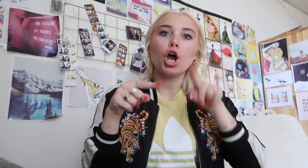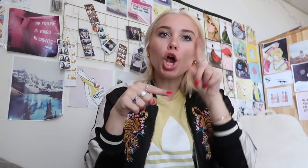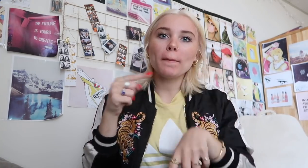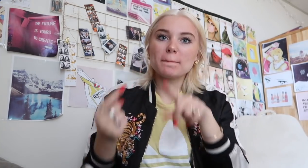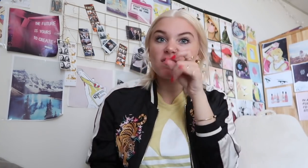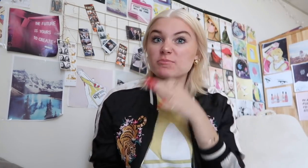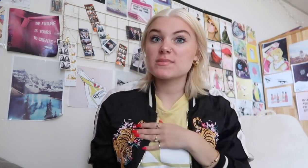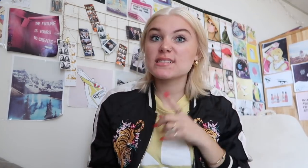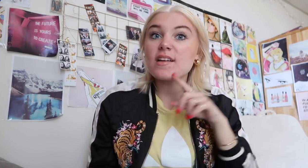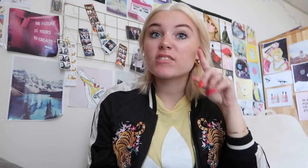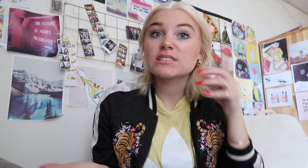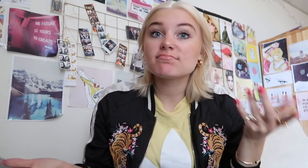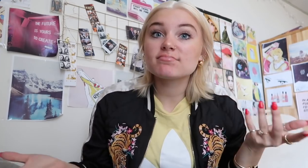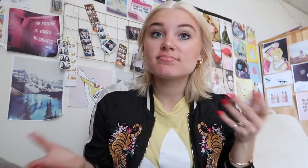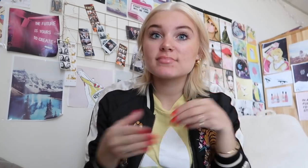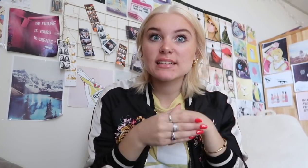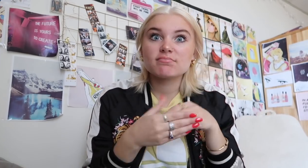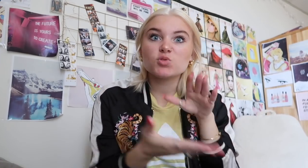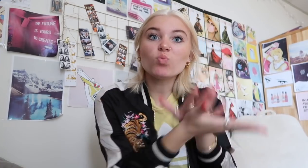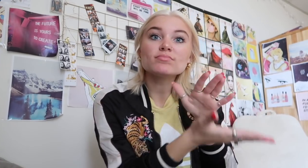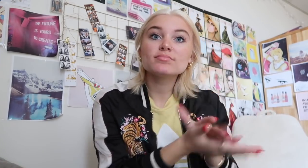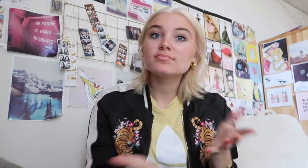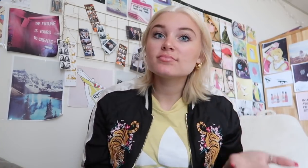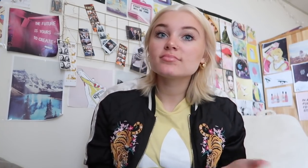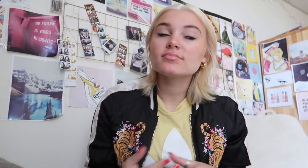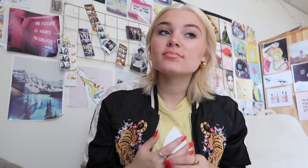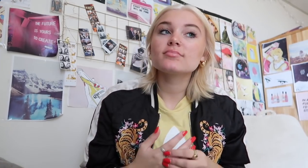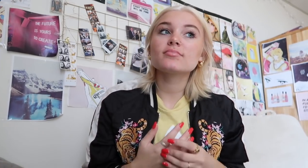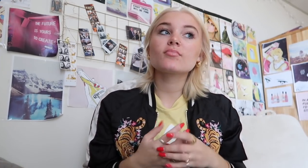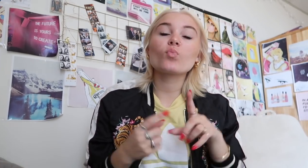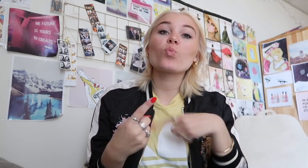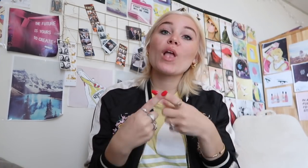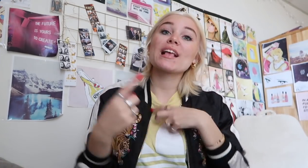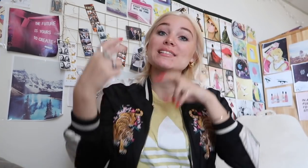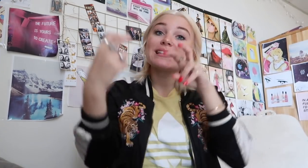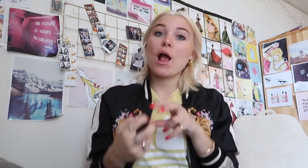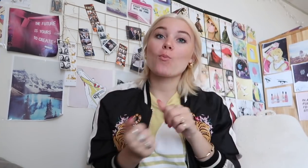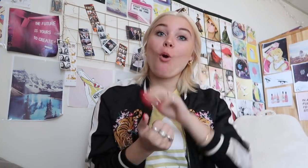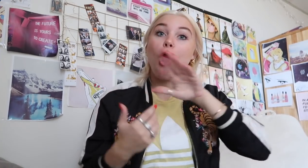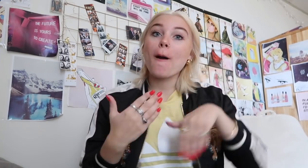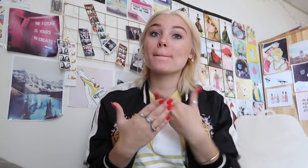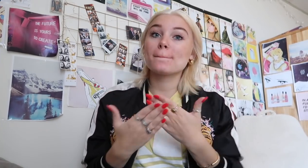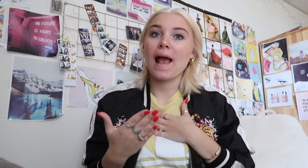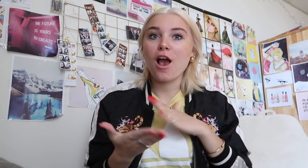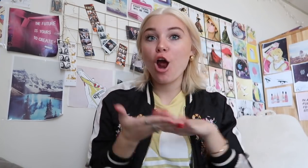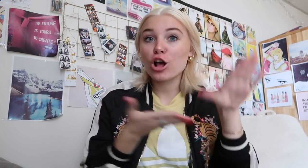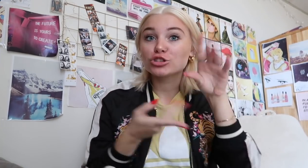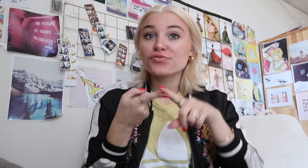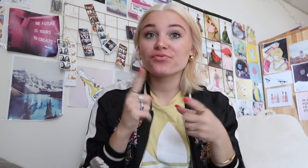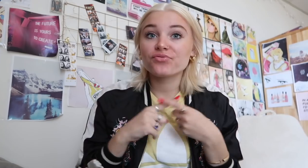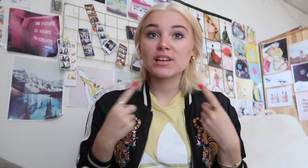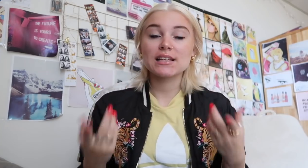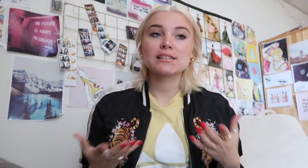it is just all because I am deaf there was one time when I sat down with all my college friends